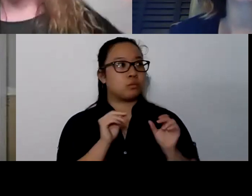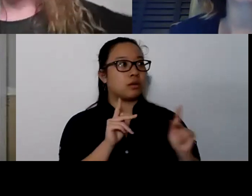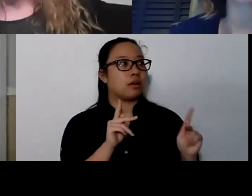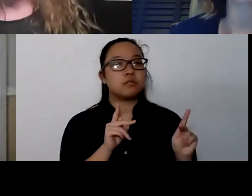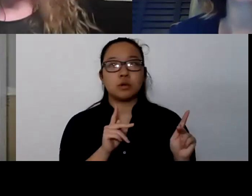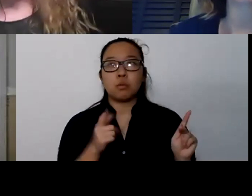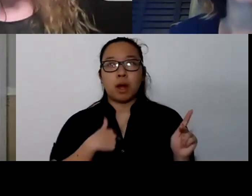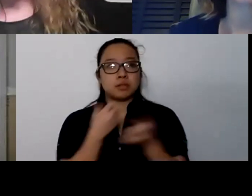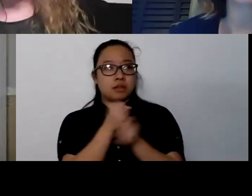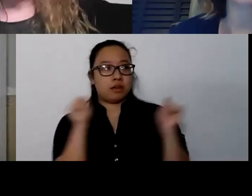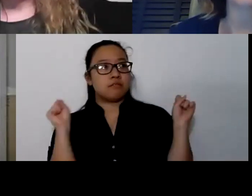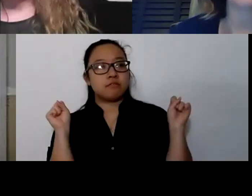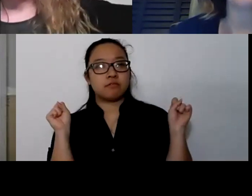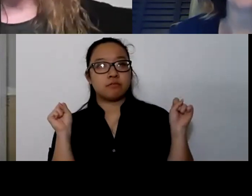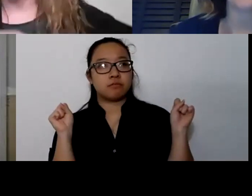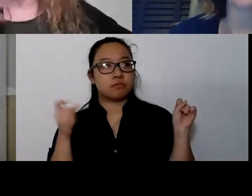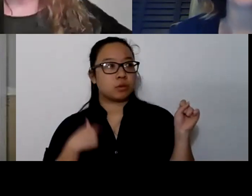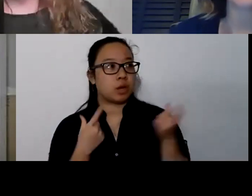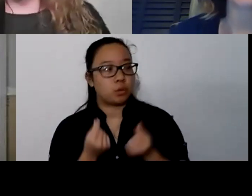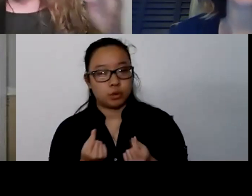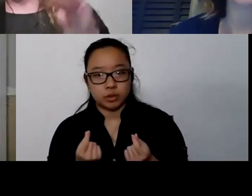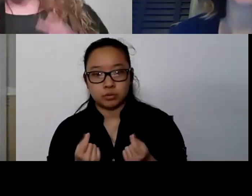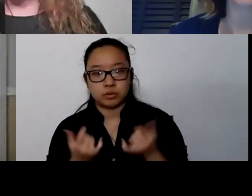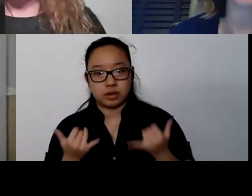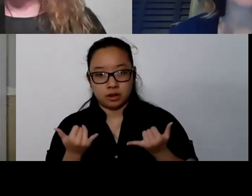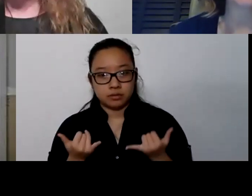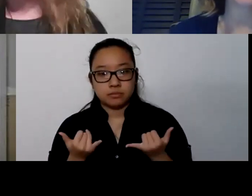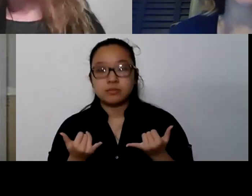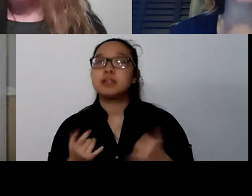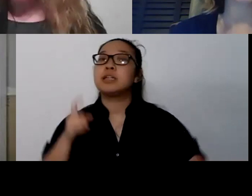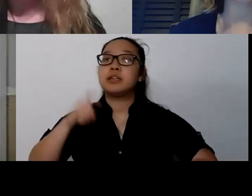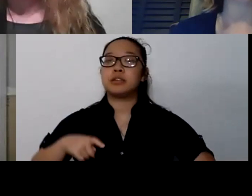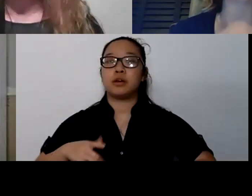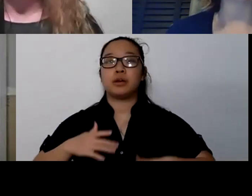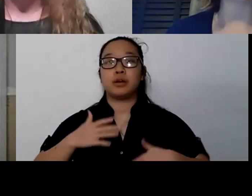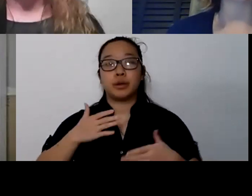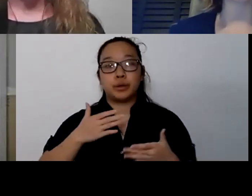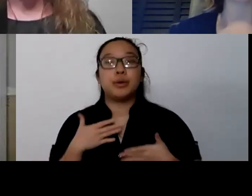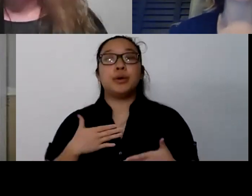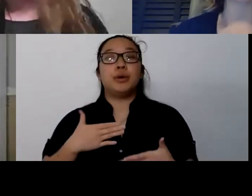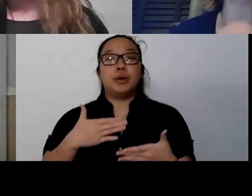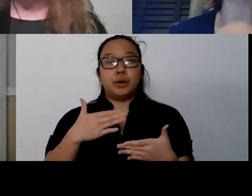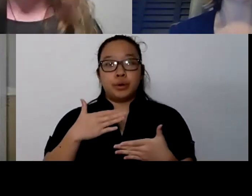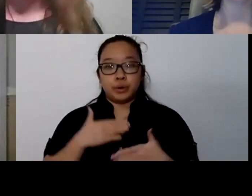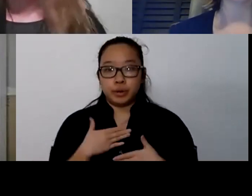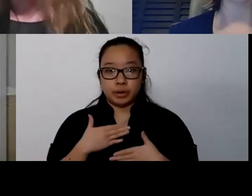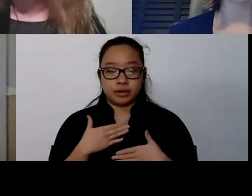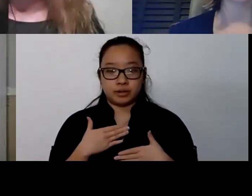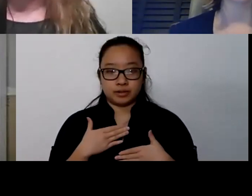So when we're at that hyper state with that anxiety, we wanna bring things down, we've got to do the opposite. We got to stomp your feet, right?